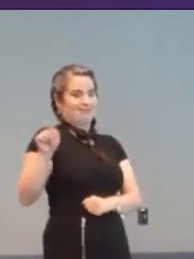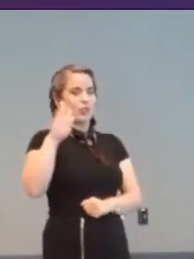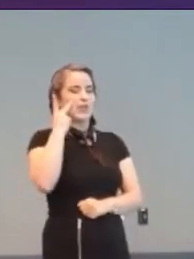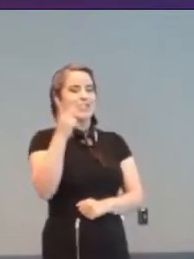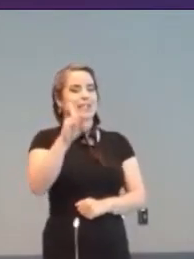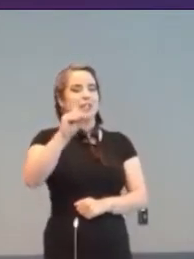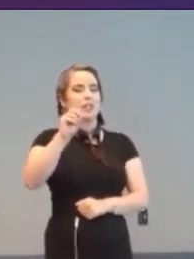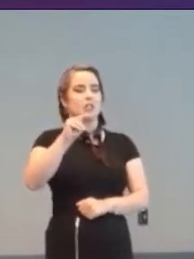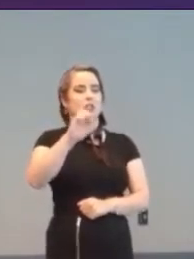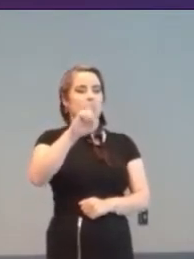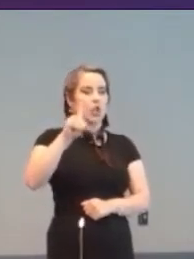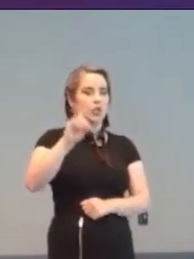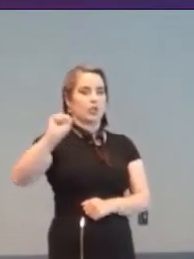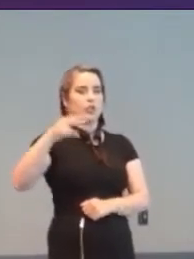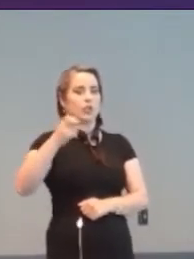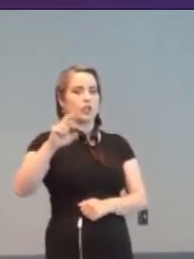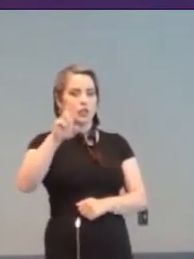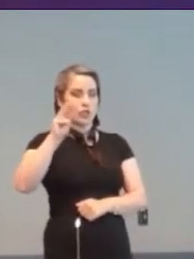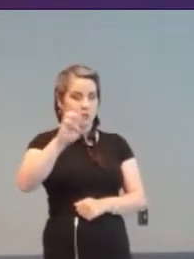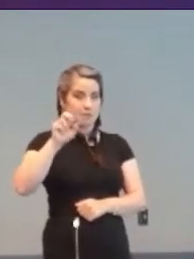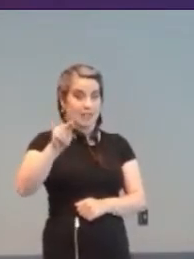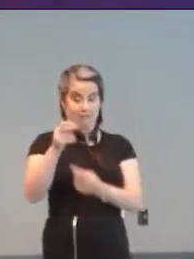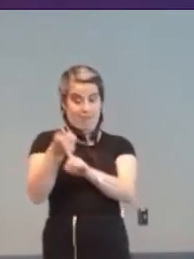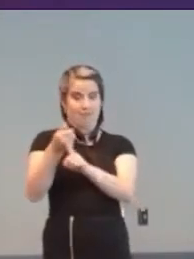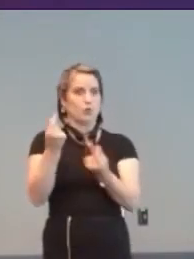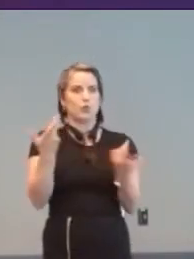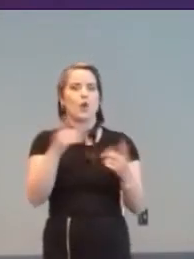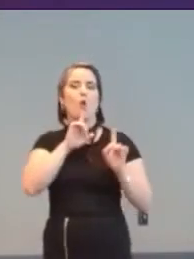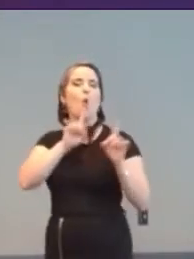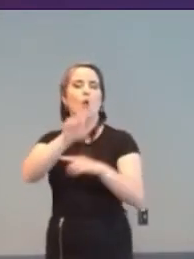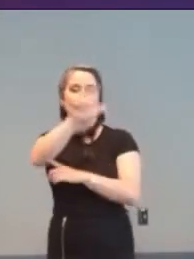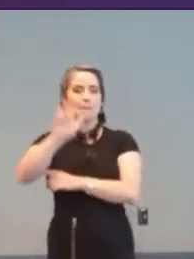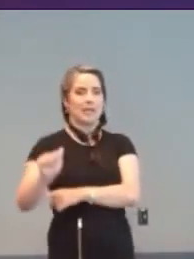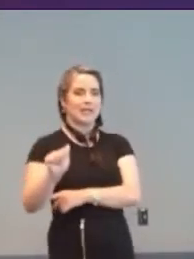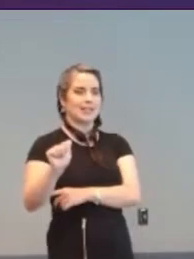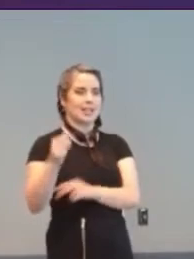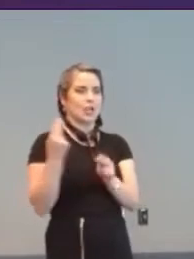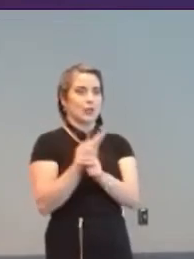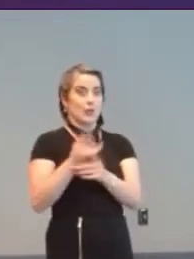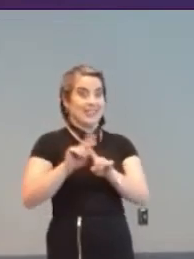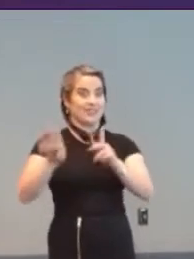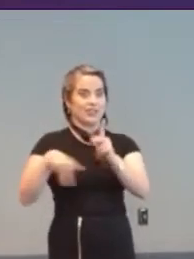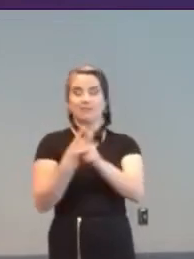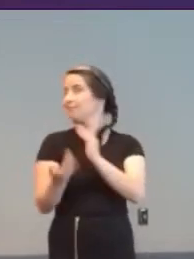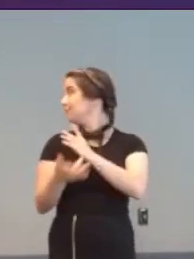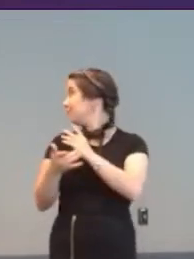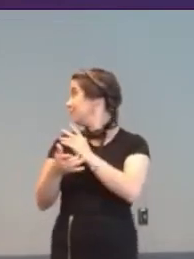1974 ordering a pizza using a Votrax speech synthesiser.